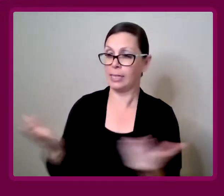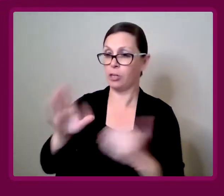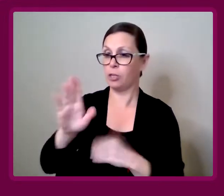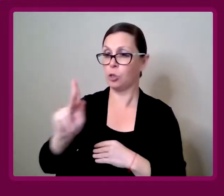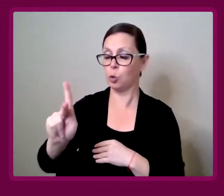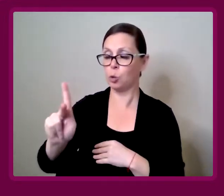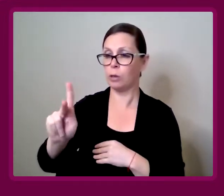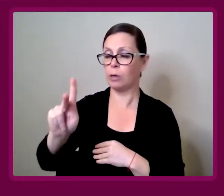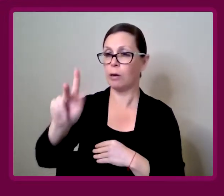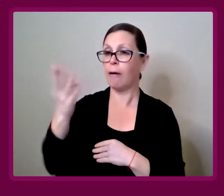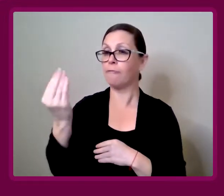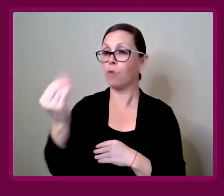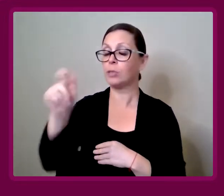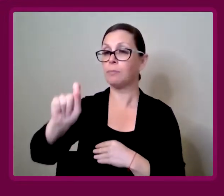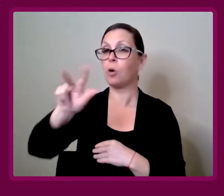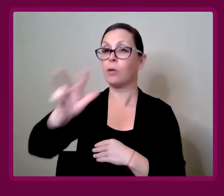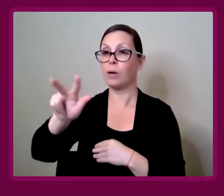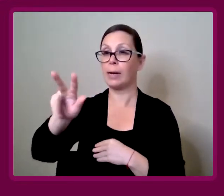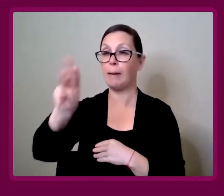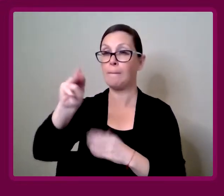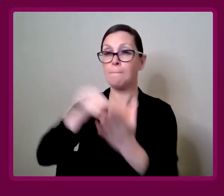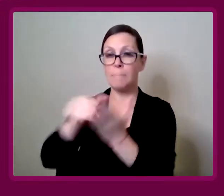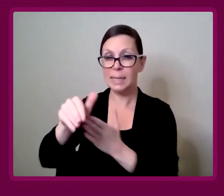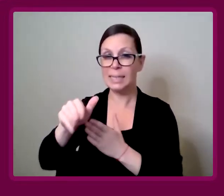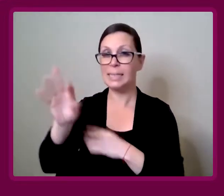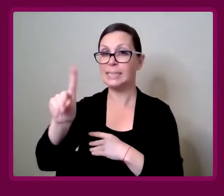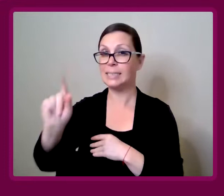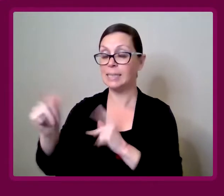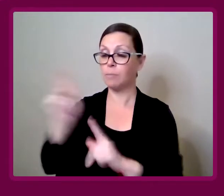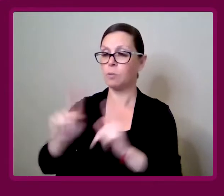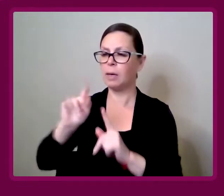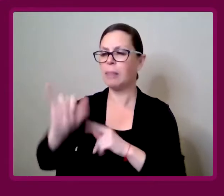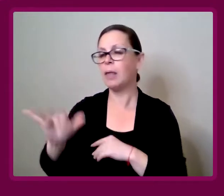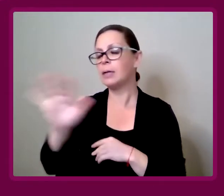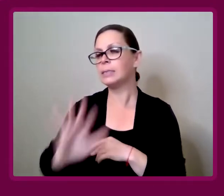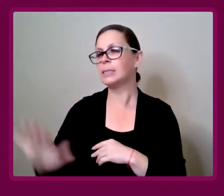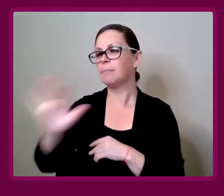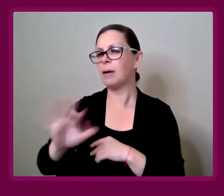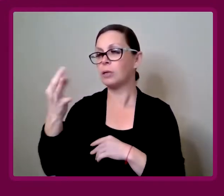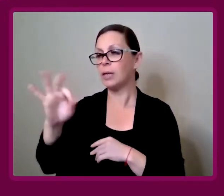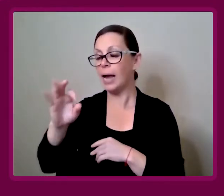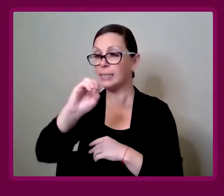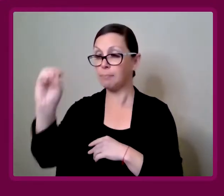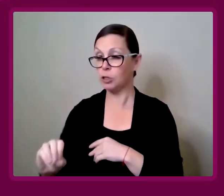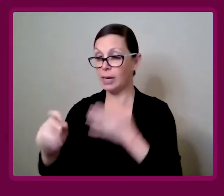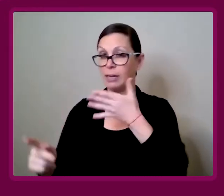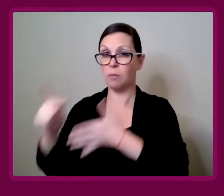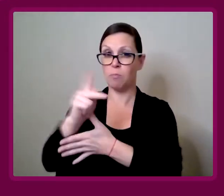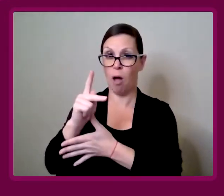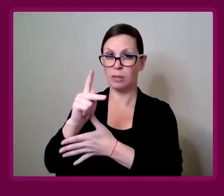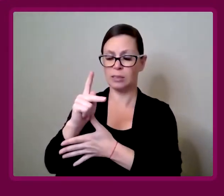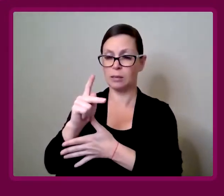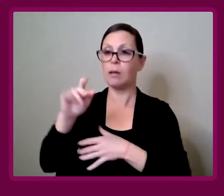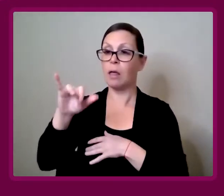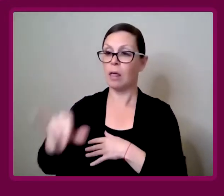Roughly in the UK, there's about 14.3 million disabled people. Which is about 19% of the population overall.